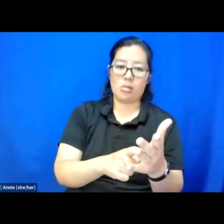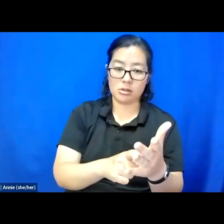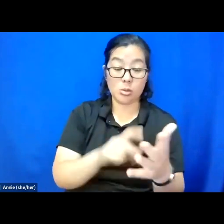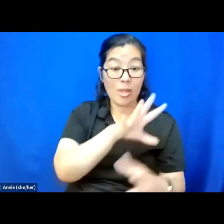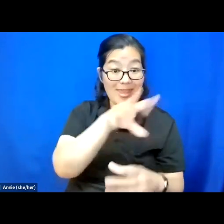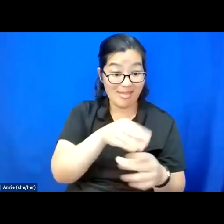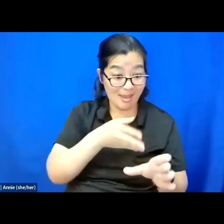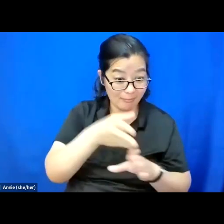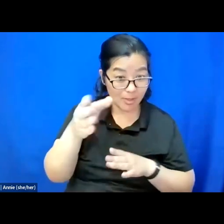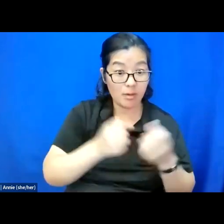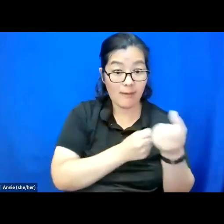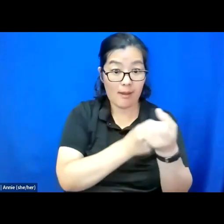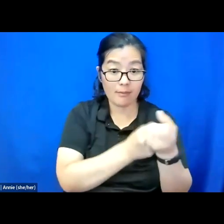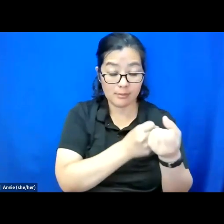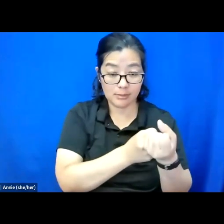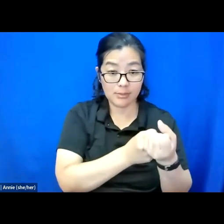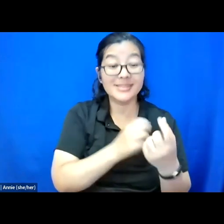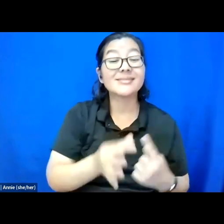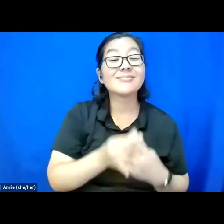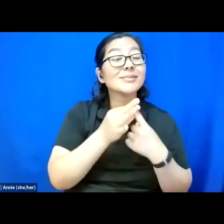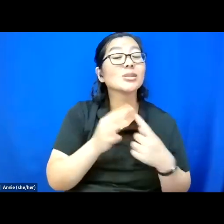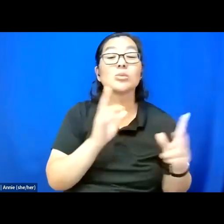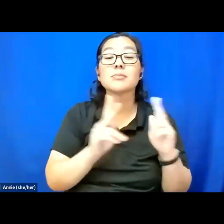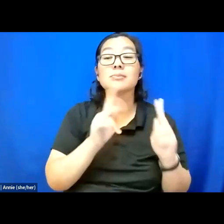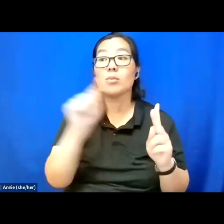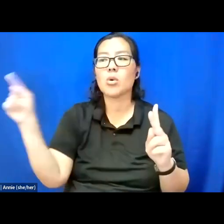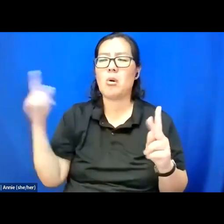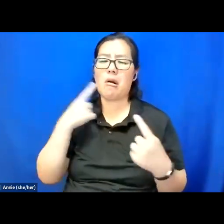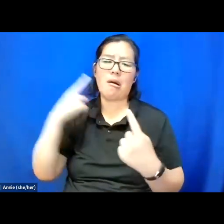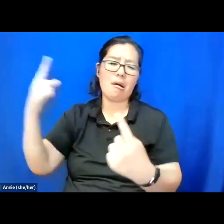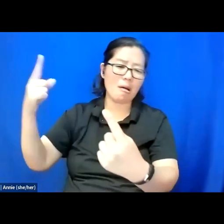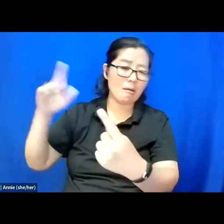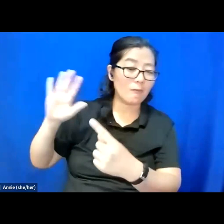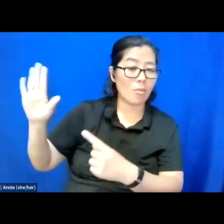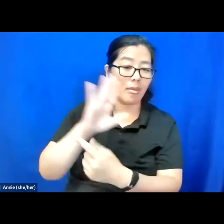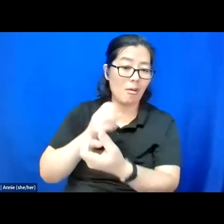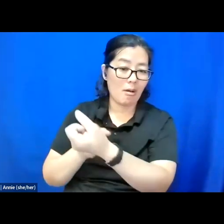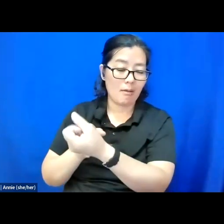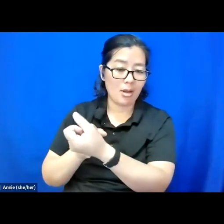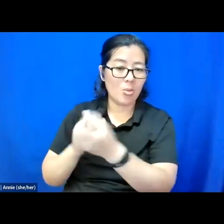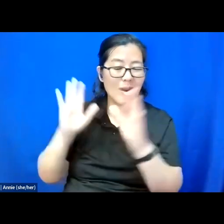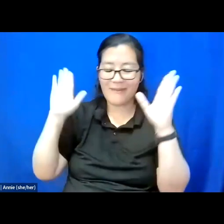particularly when it comes to those who are known for their advocacy, that we have a very narrow view of who gets to advocate.